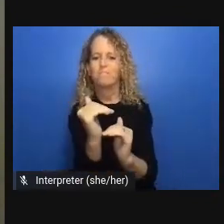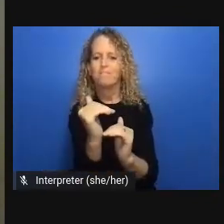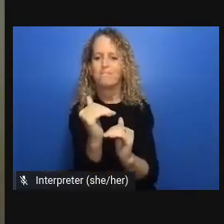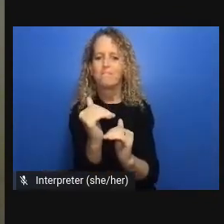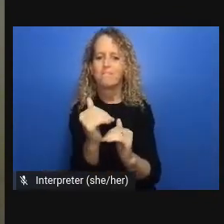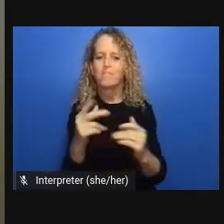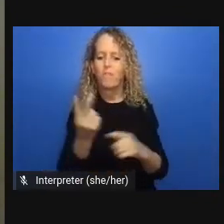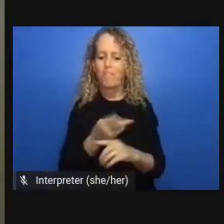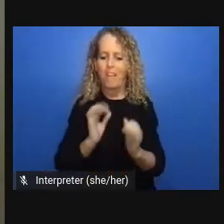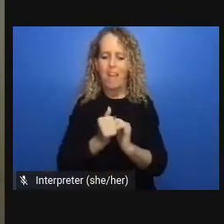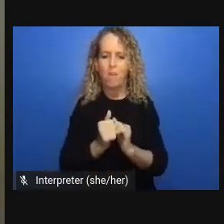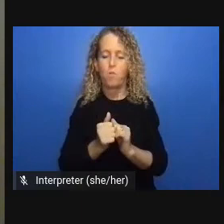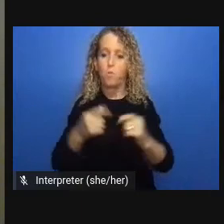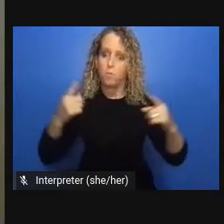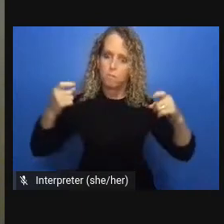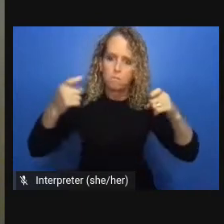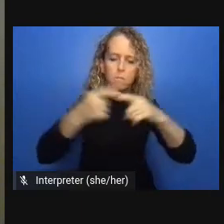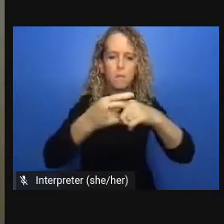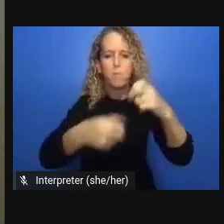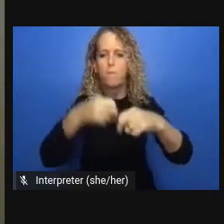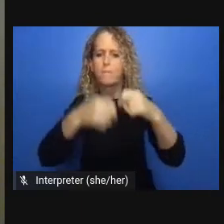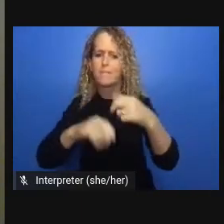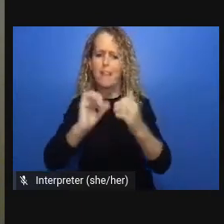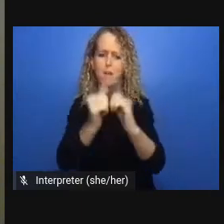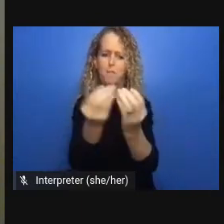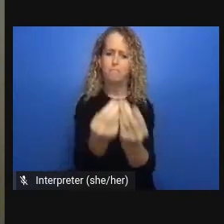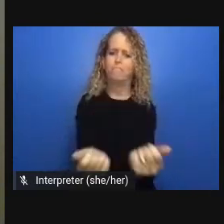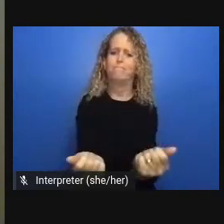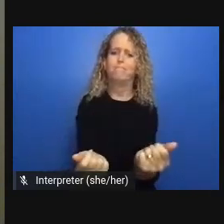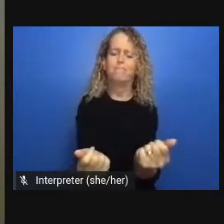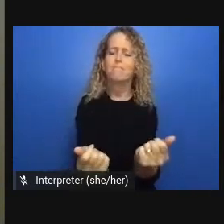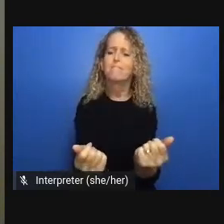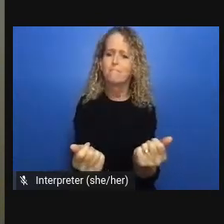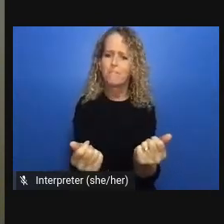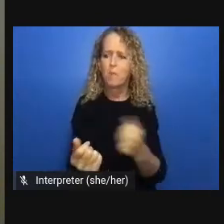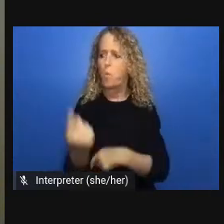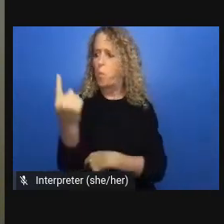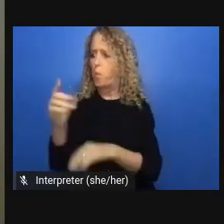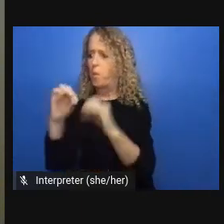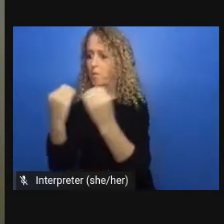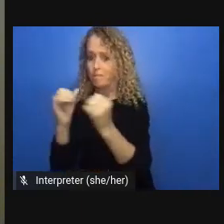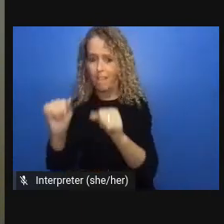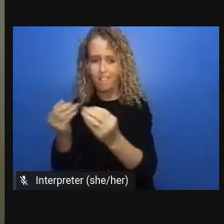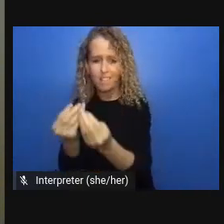i'm going to introduce next Sheila Wildeman is an assistant professor in the Schulich school of Law